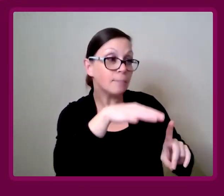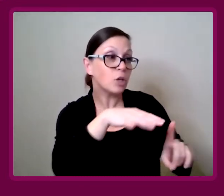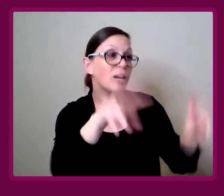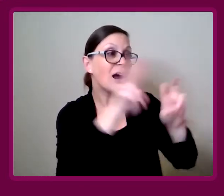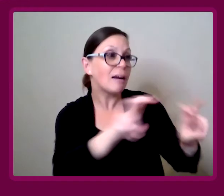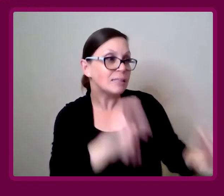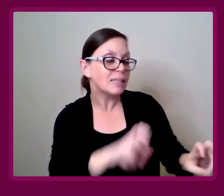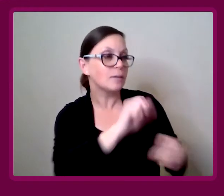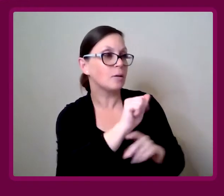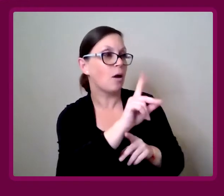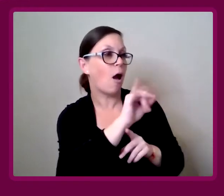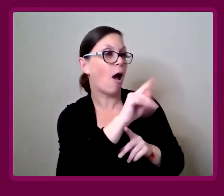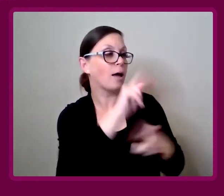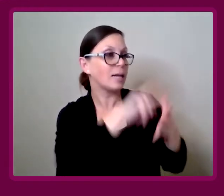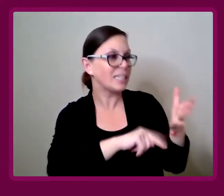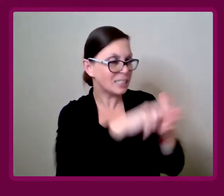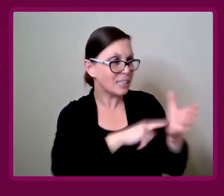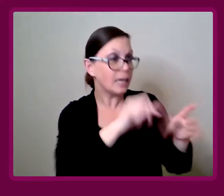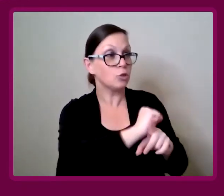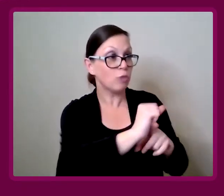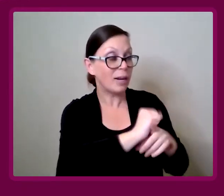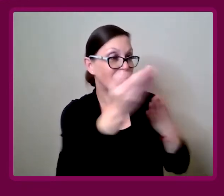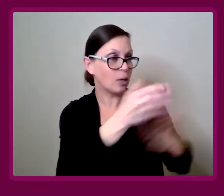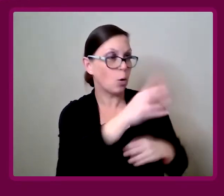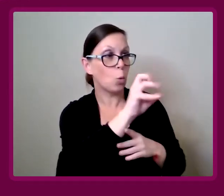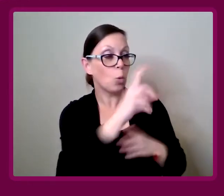and audits, training and advisory services?